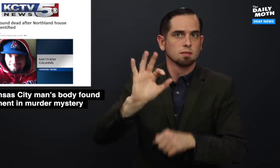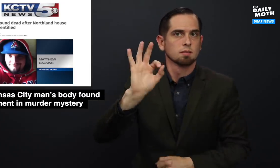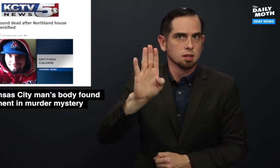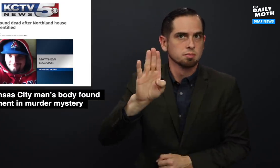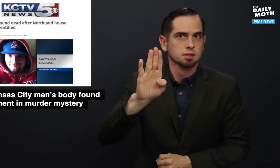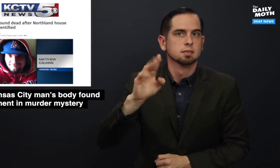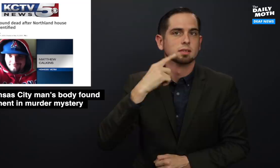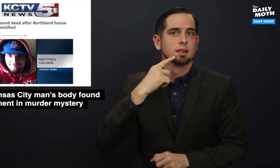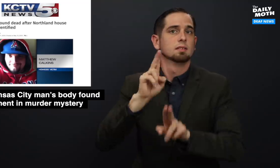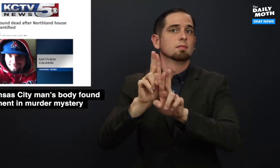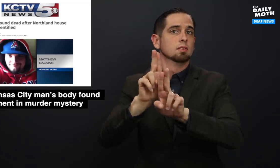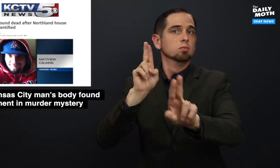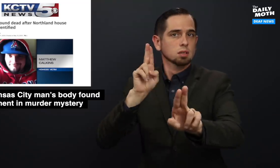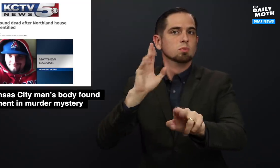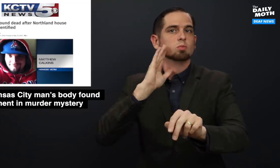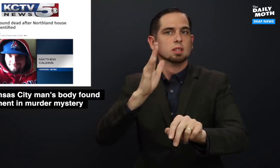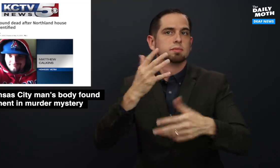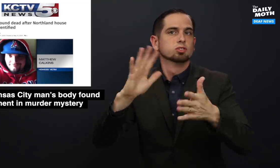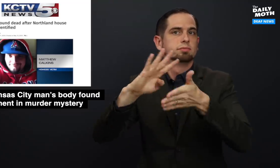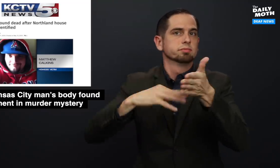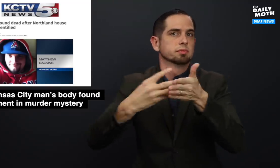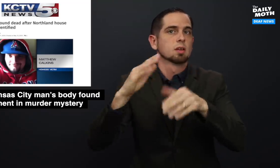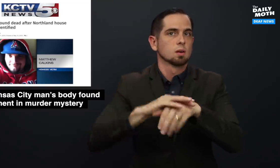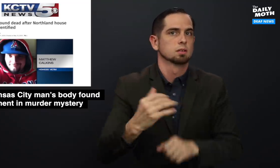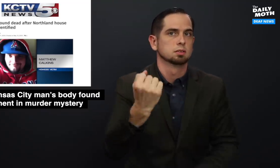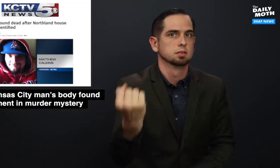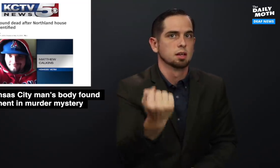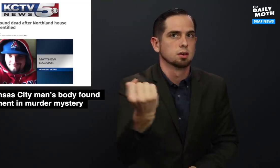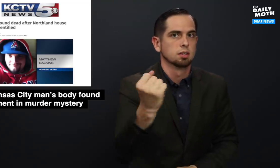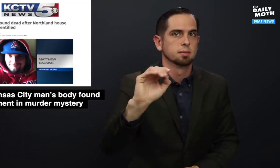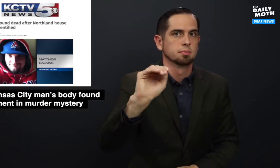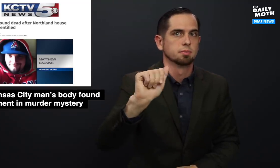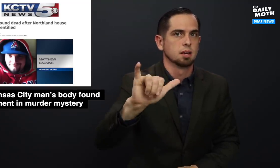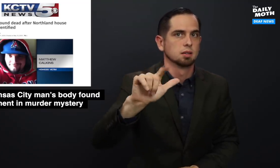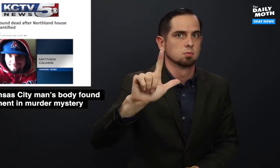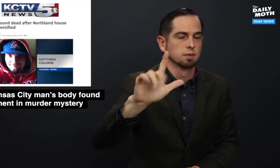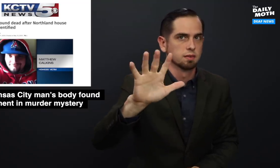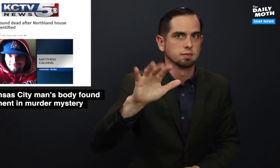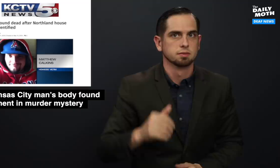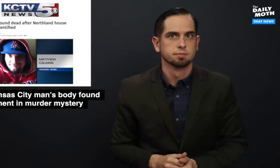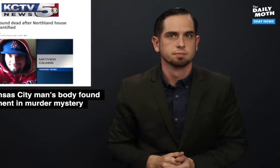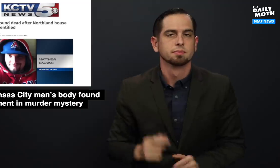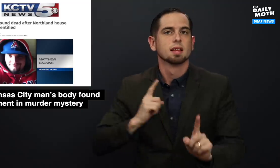posted on Facebook that a funeral is scheduled on Saturday, May 25.